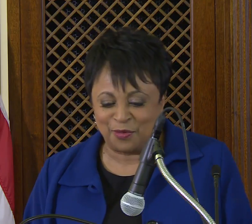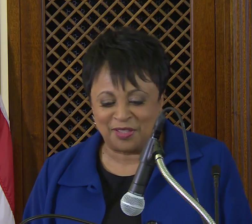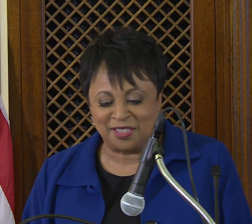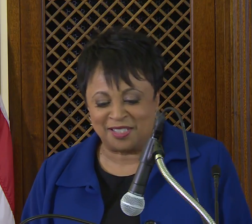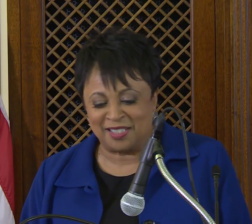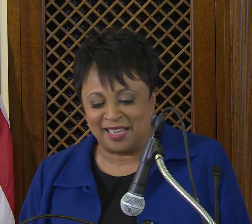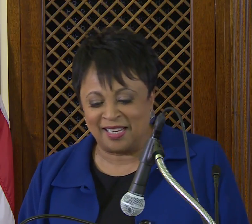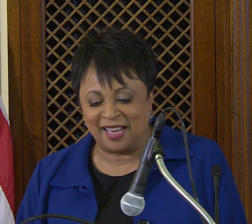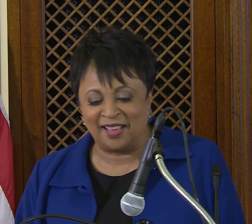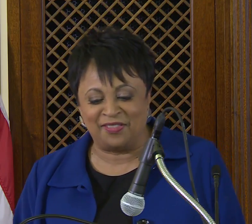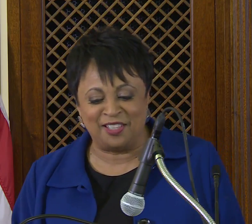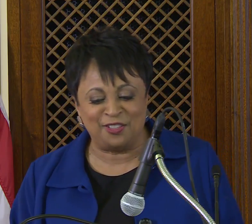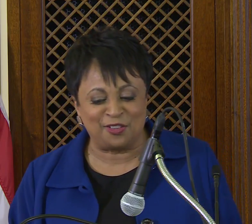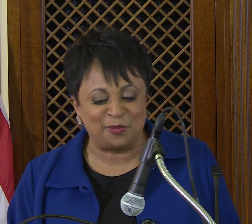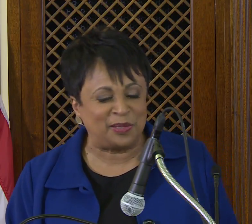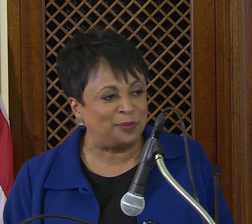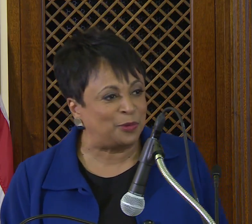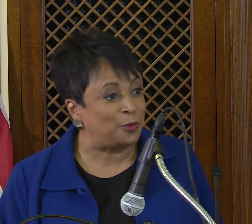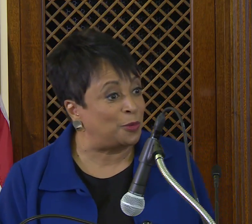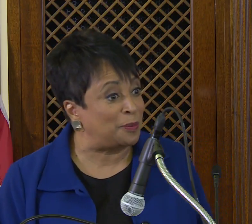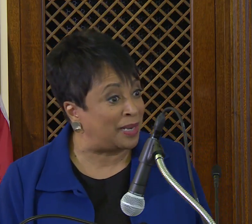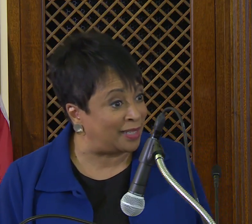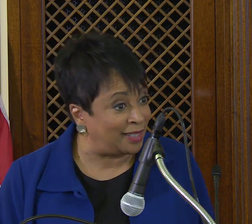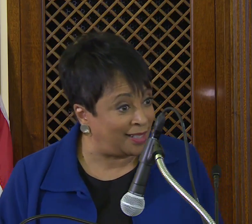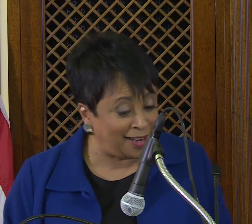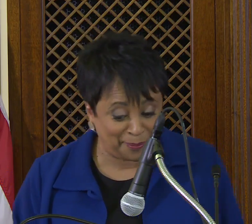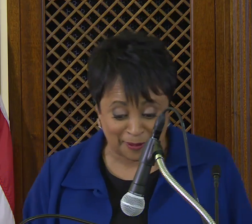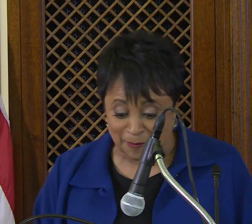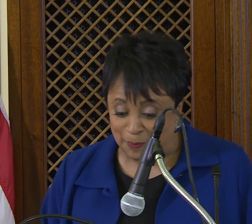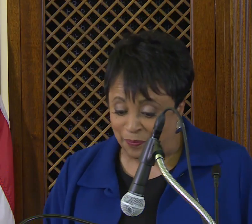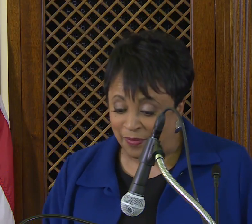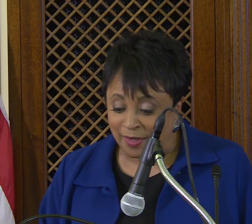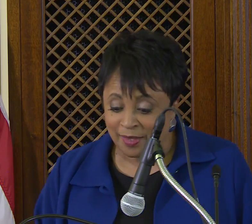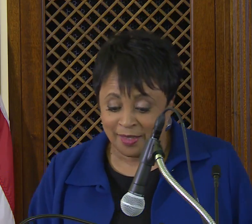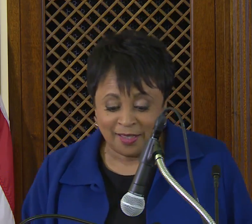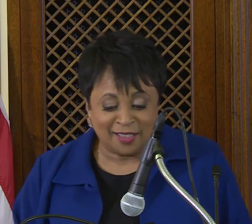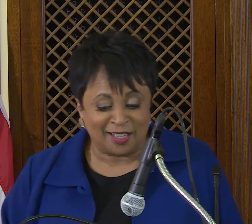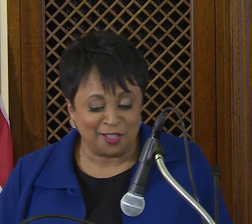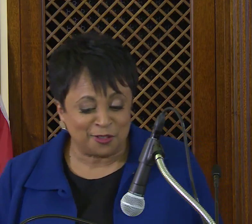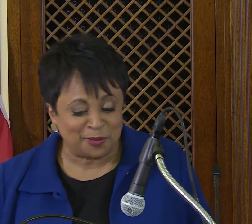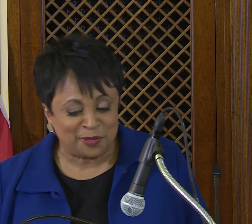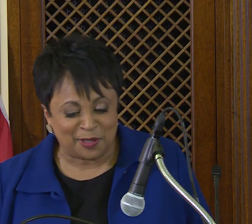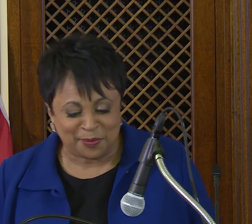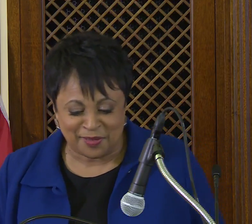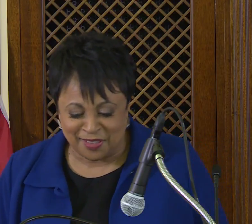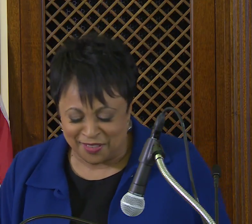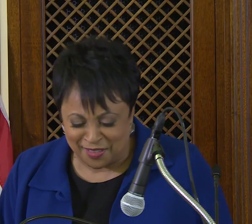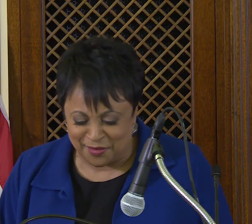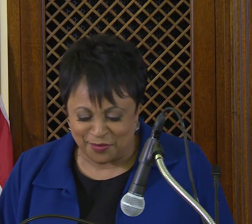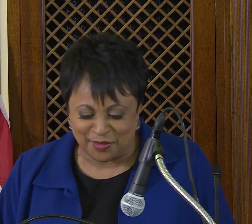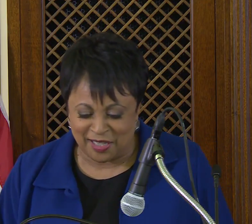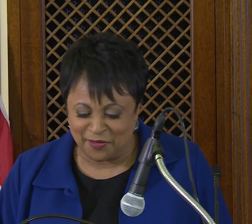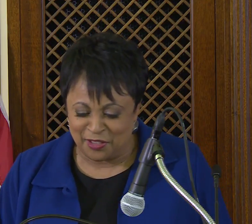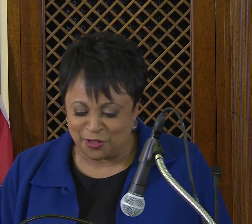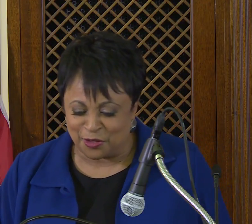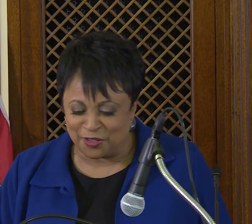with us today, and these are people who are making it happen. Congressman Representative Kevin Yoder